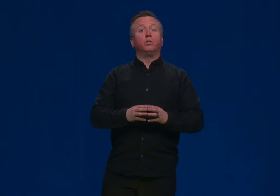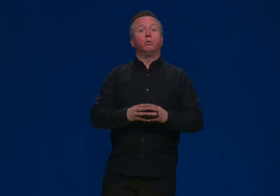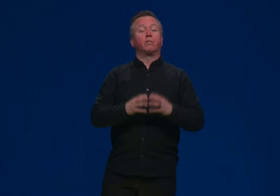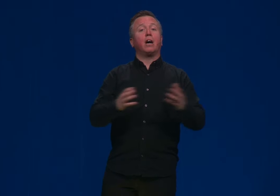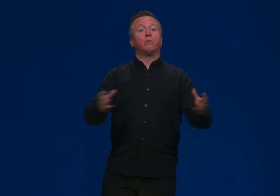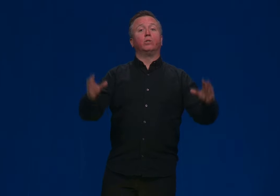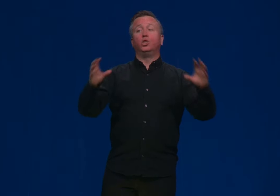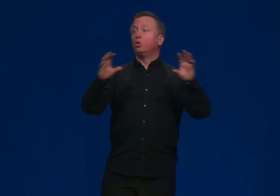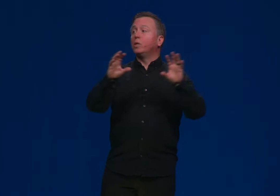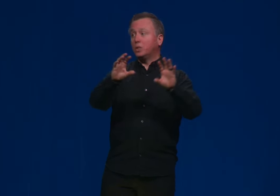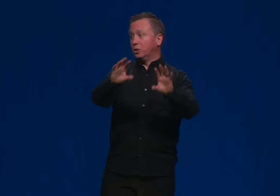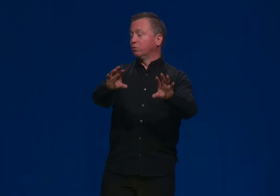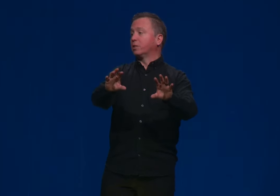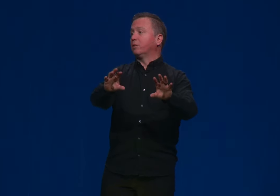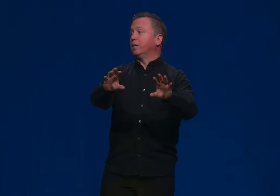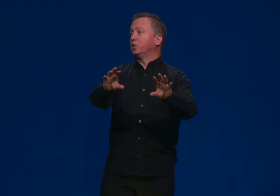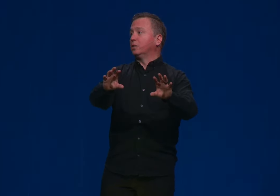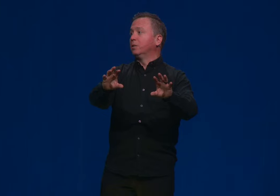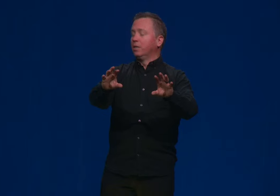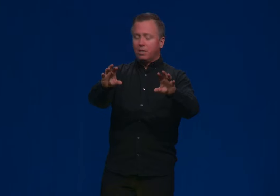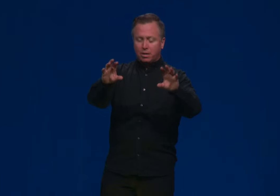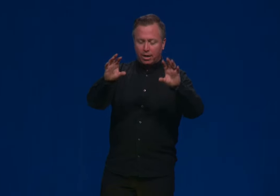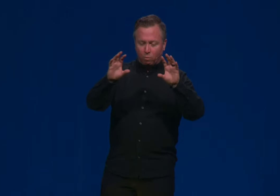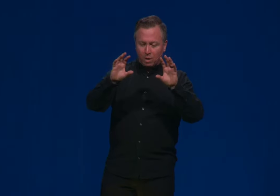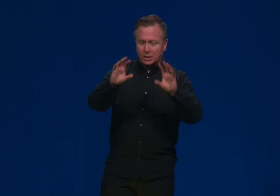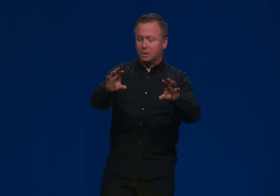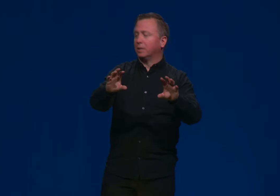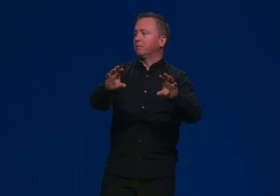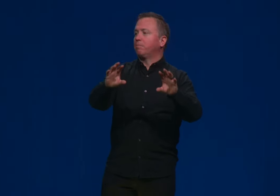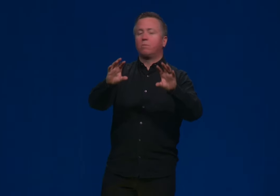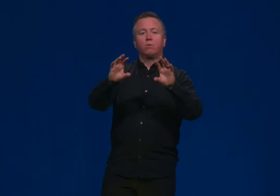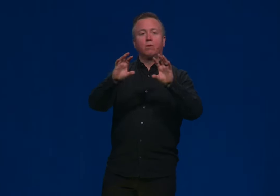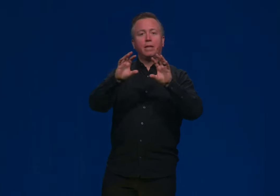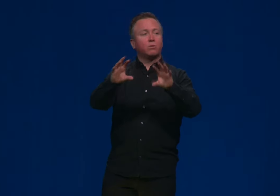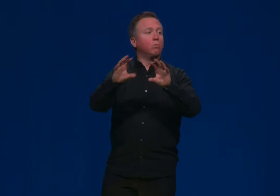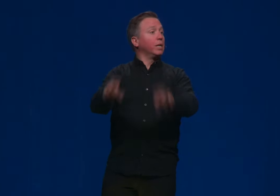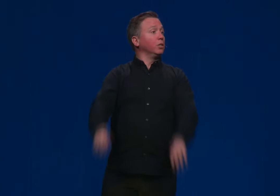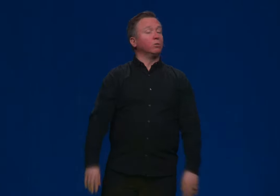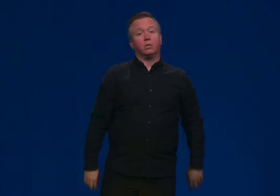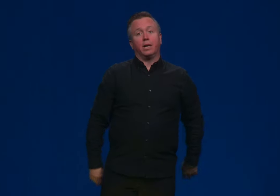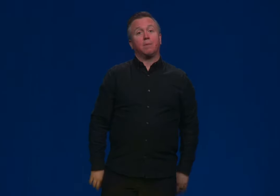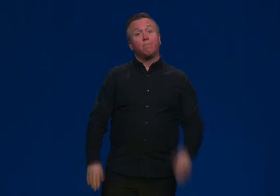view of God rejoicing over creation and resting. That's what we can do today.